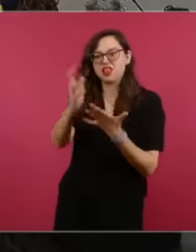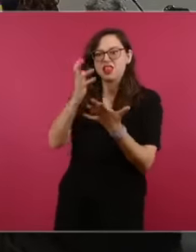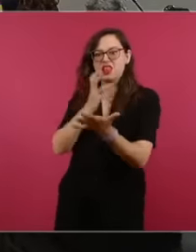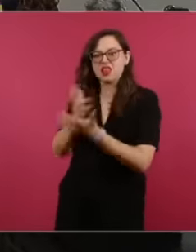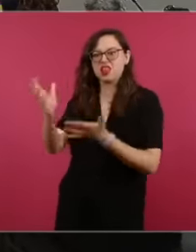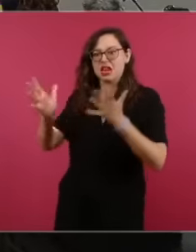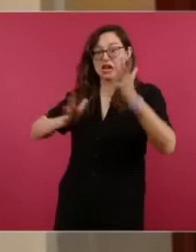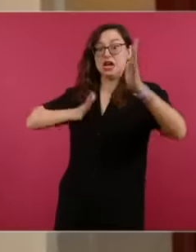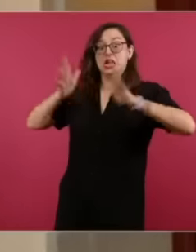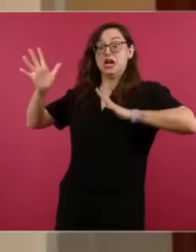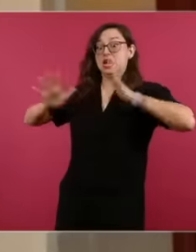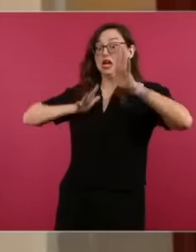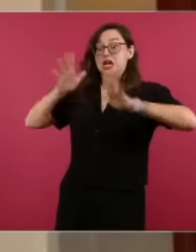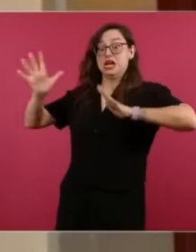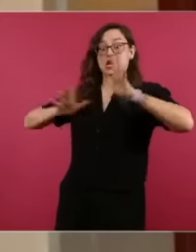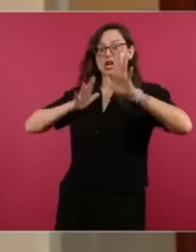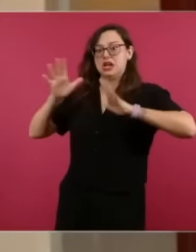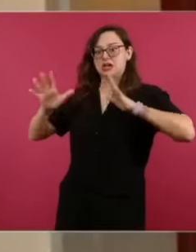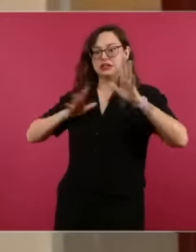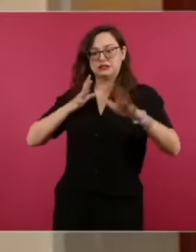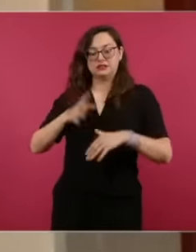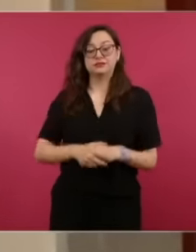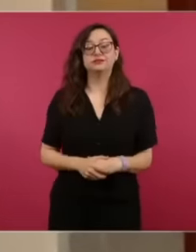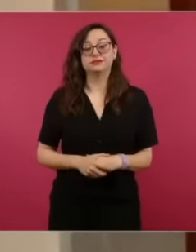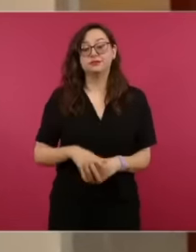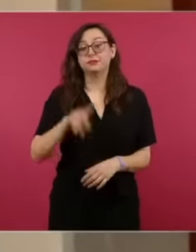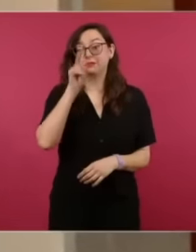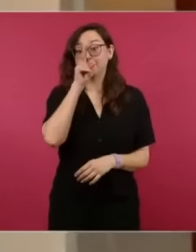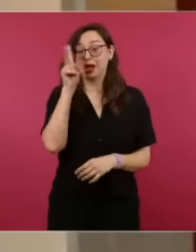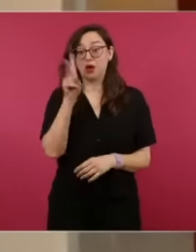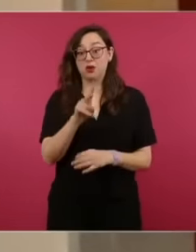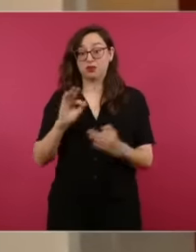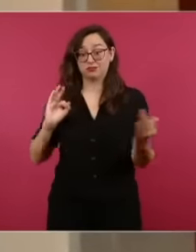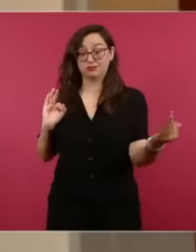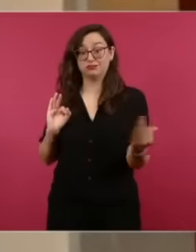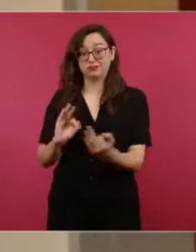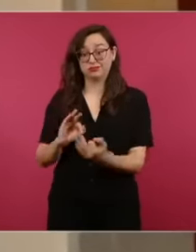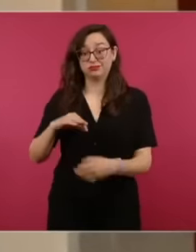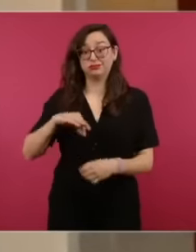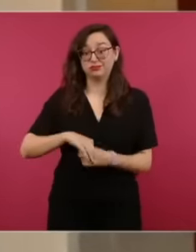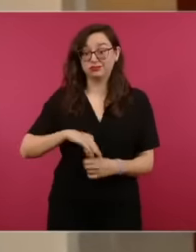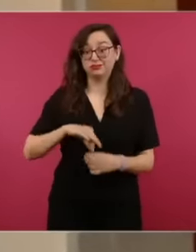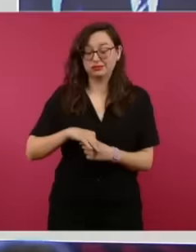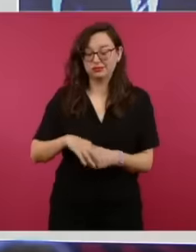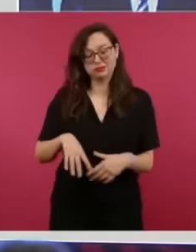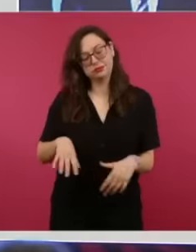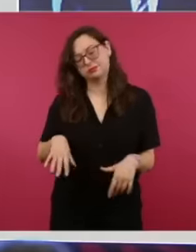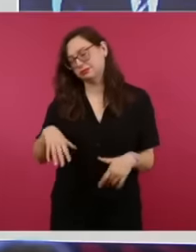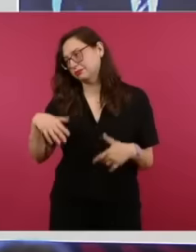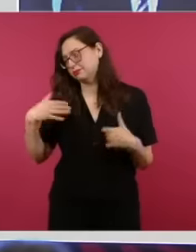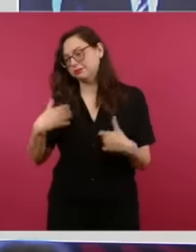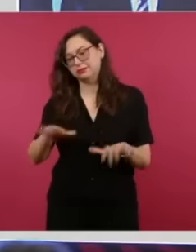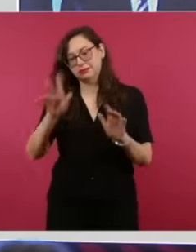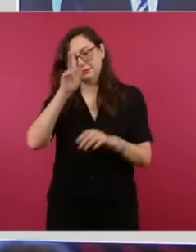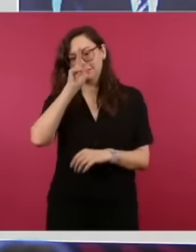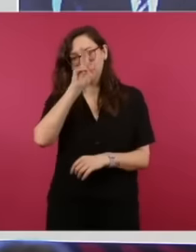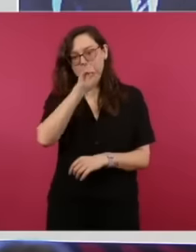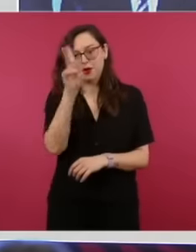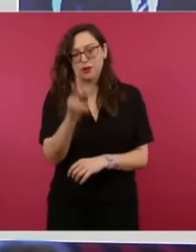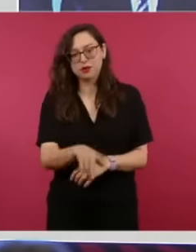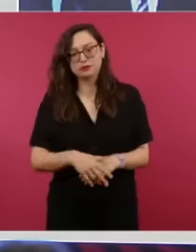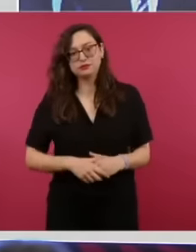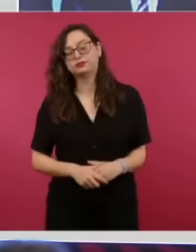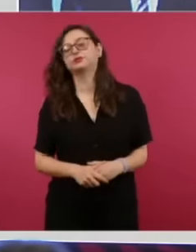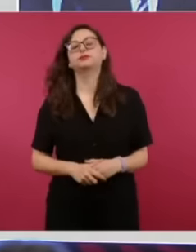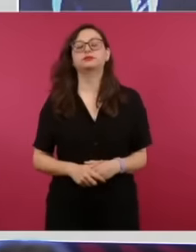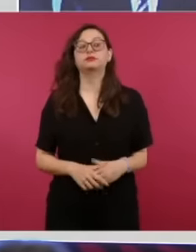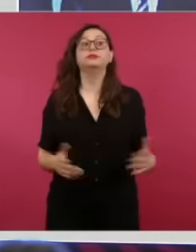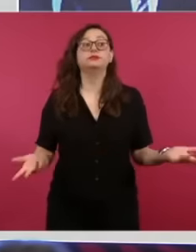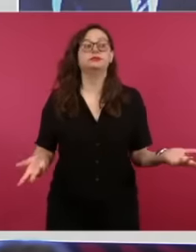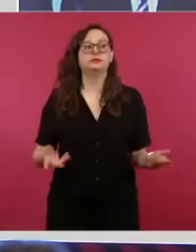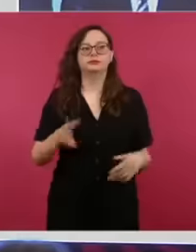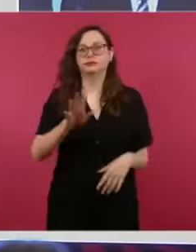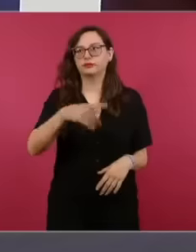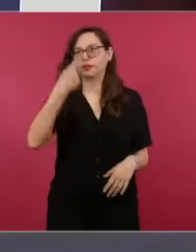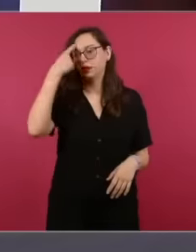season yesterday by the way we are already attending to the Valle fire From Bravo this we come